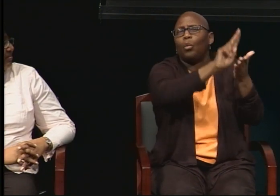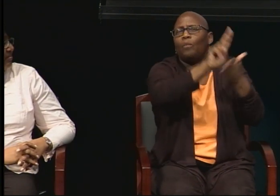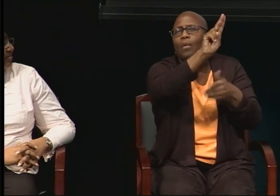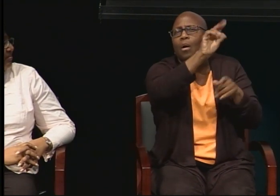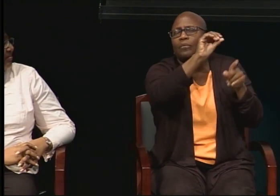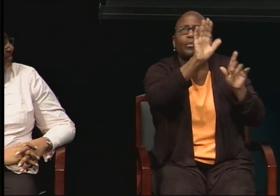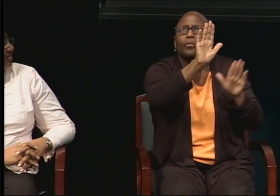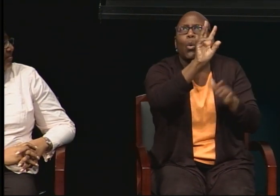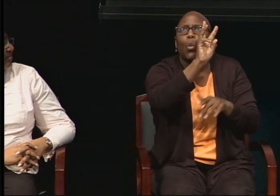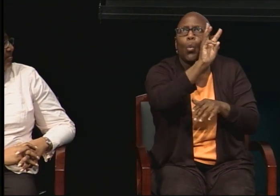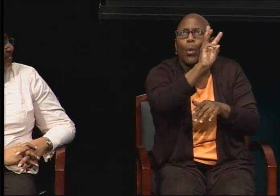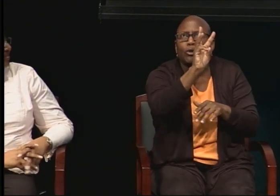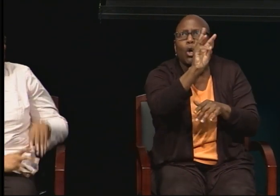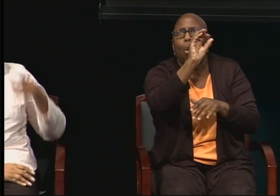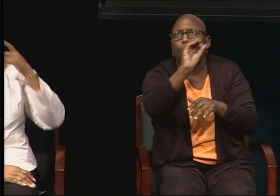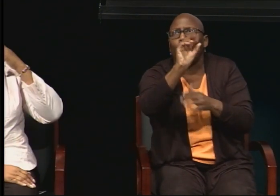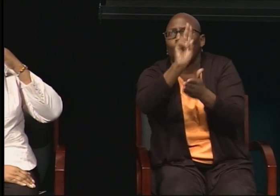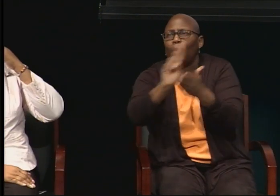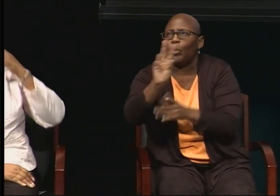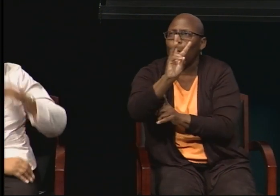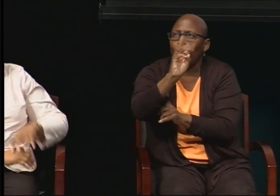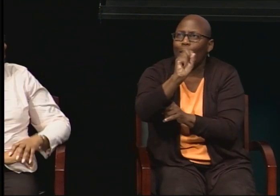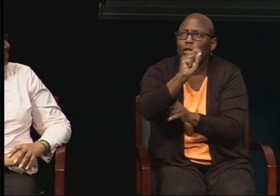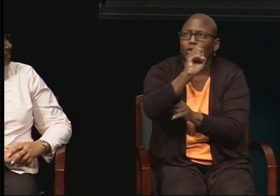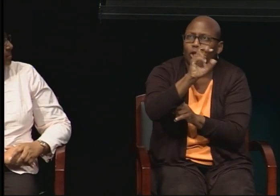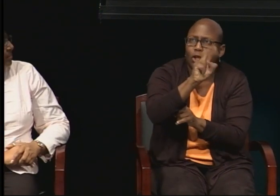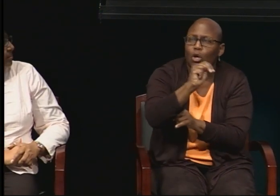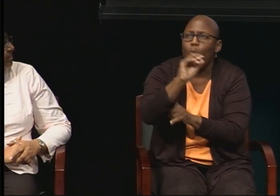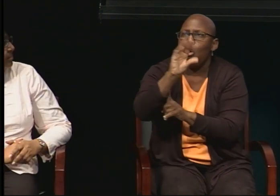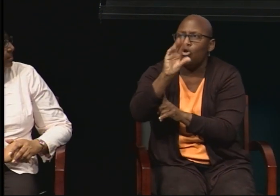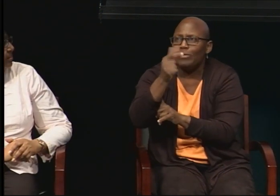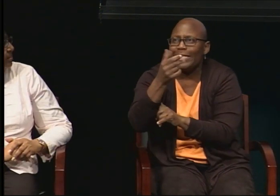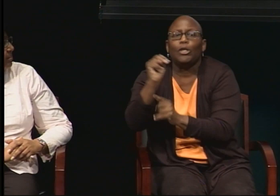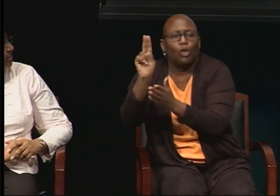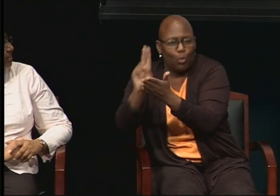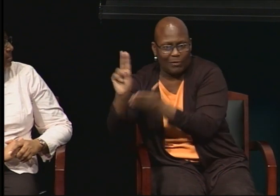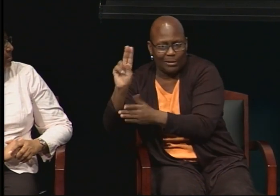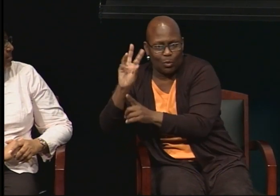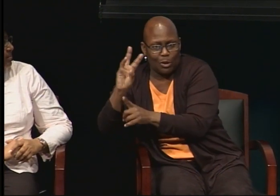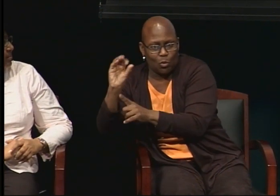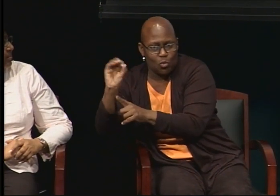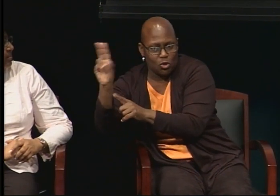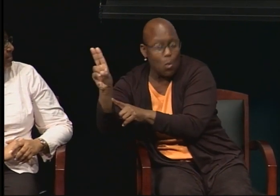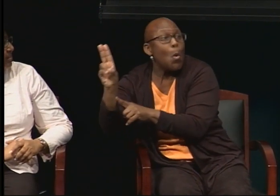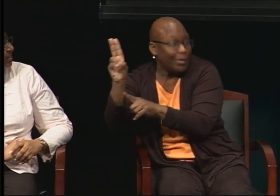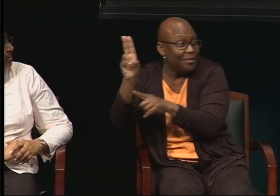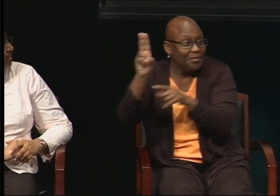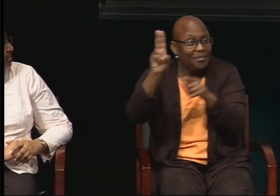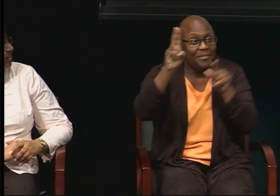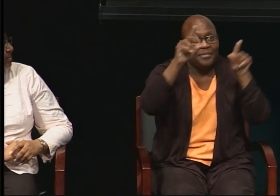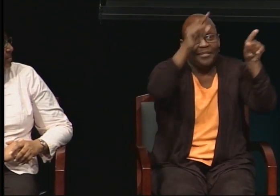And they offered me a job in teacher preparation.